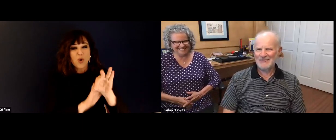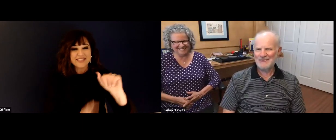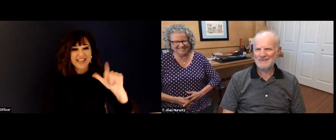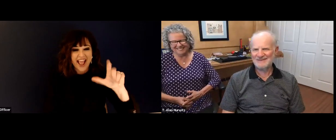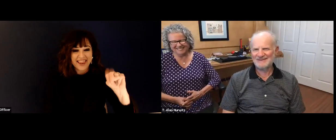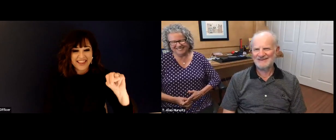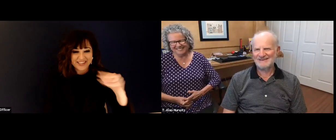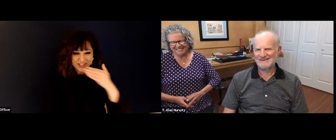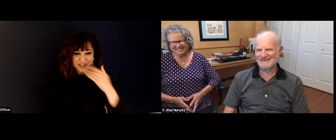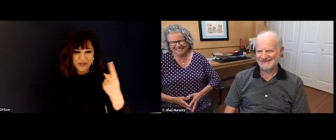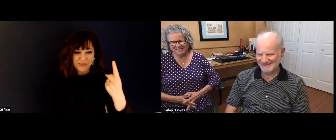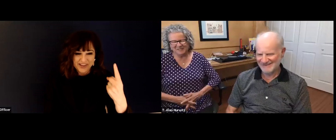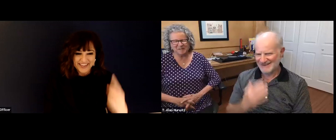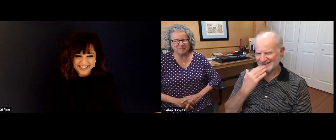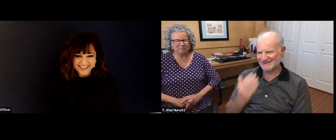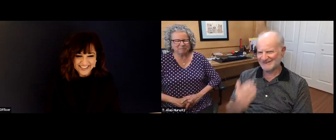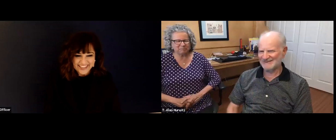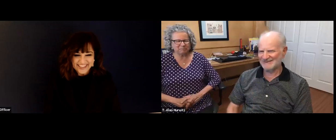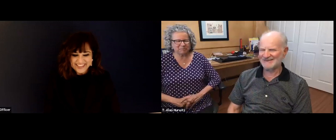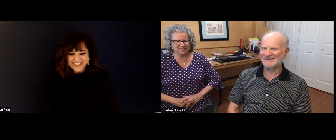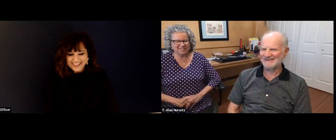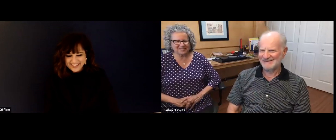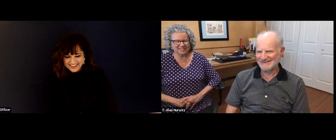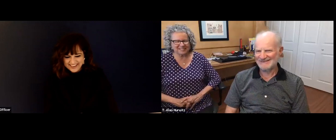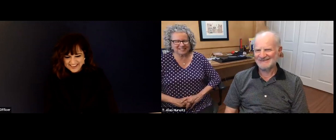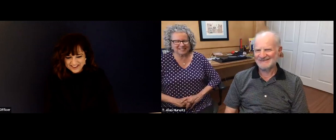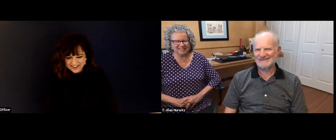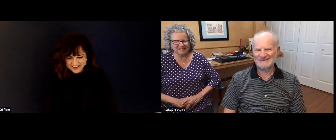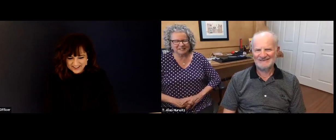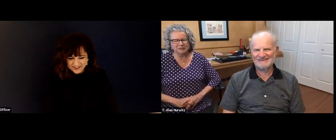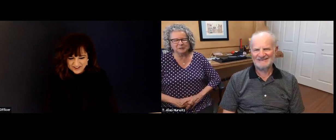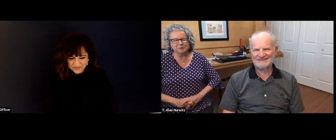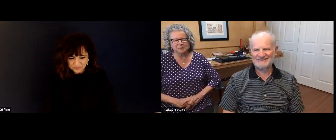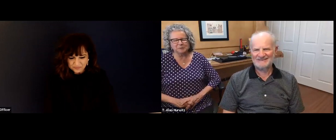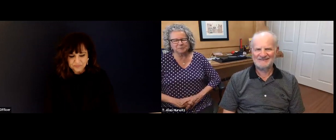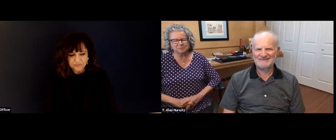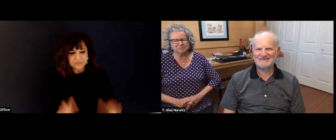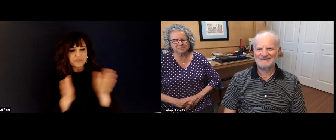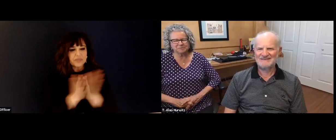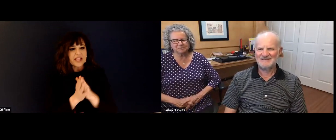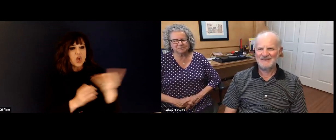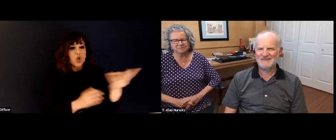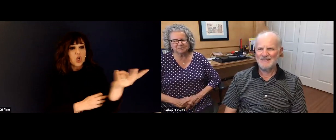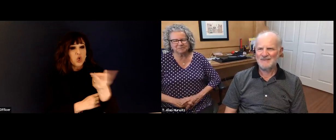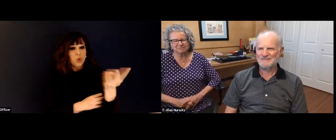Yeah, you look very similar. Or bad news? No, no, no, that's a good choice.